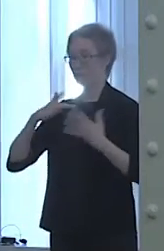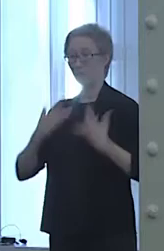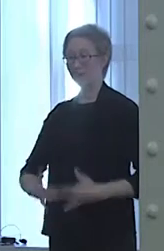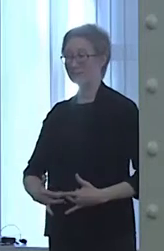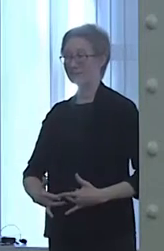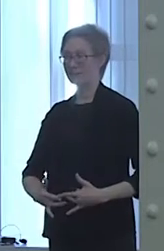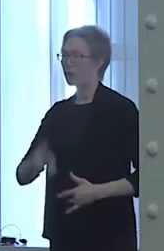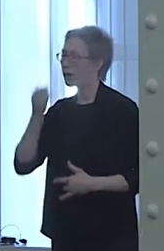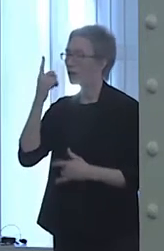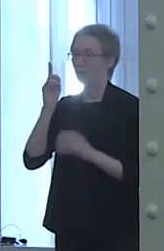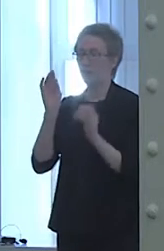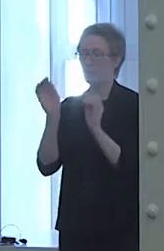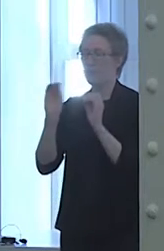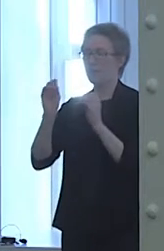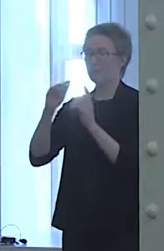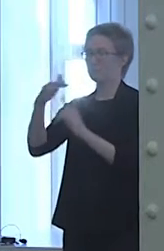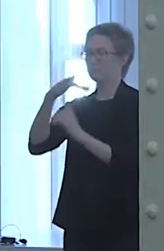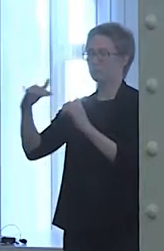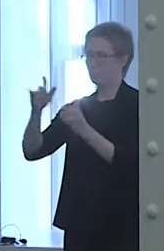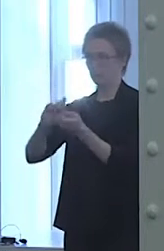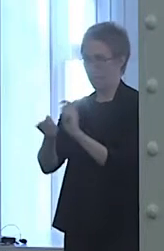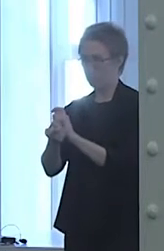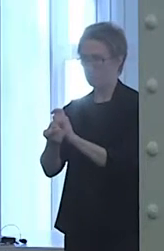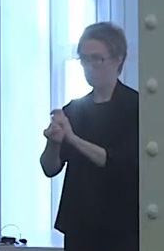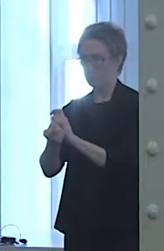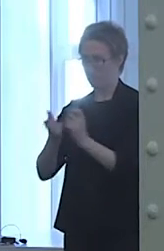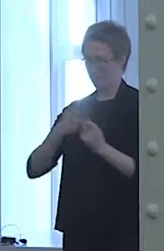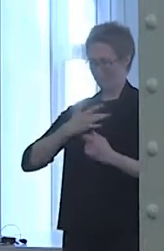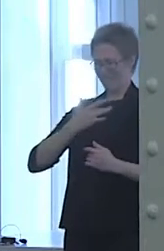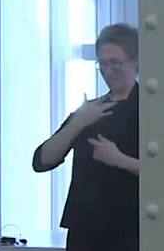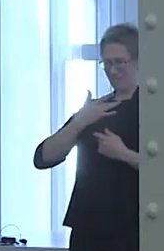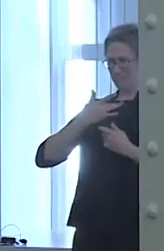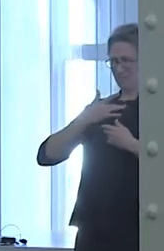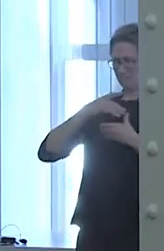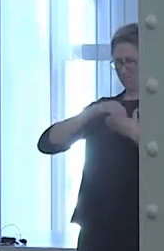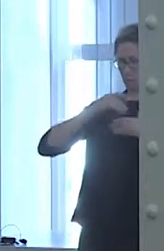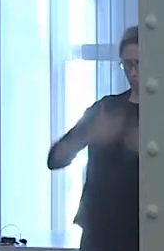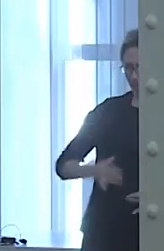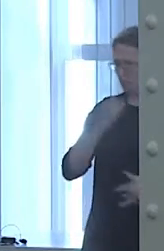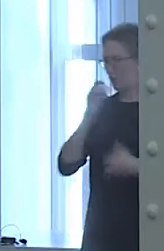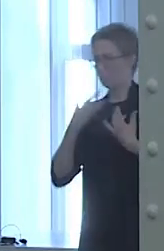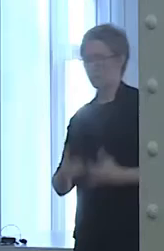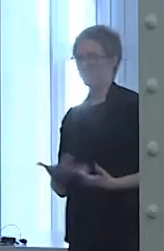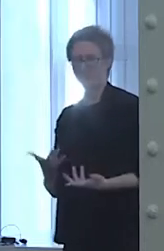and hypomanic insomnia that led me to take five to six hours to fall asleep.